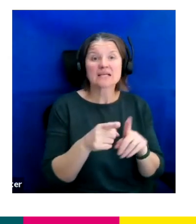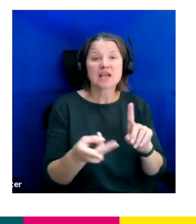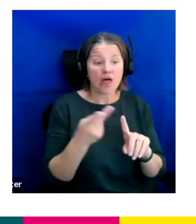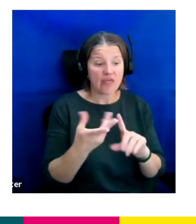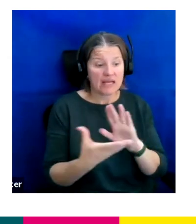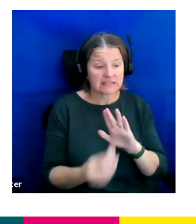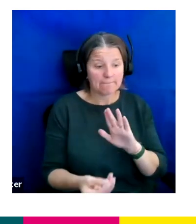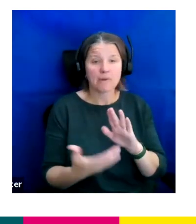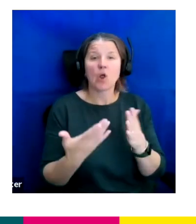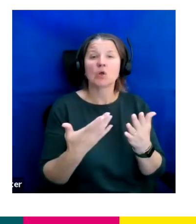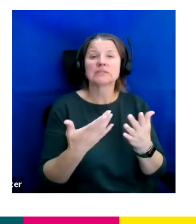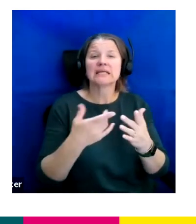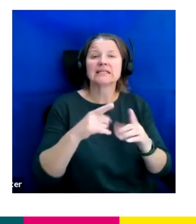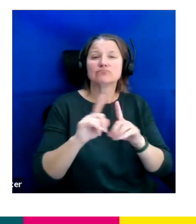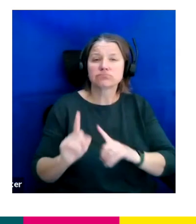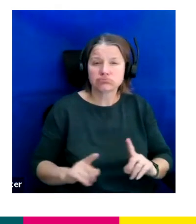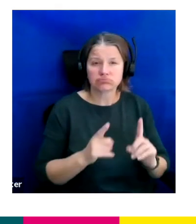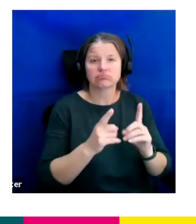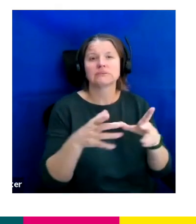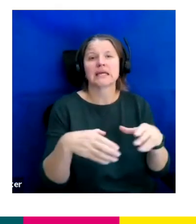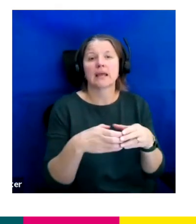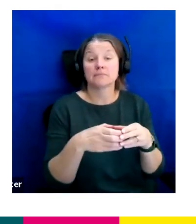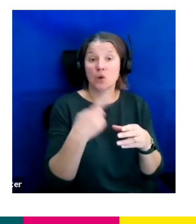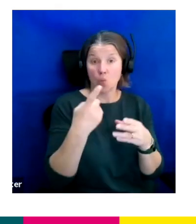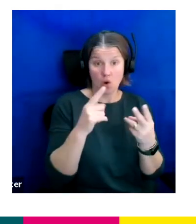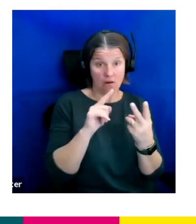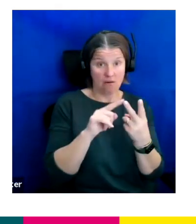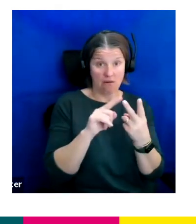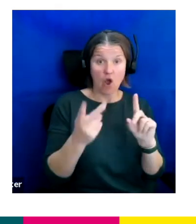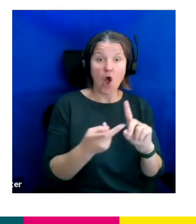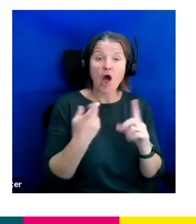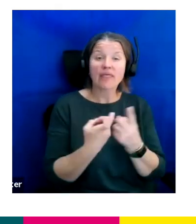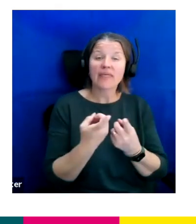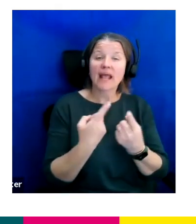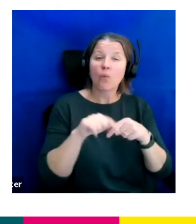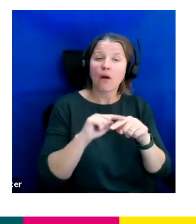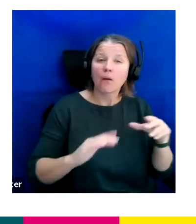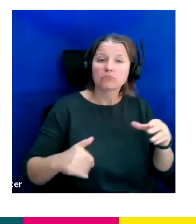different teams. One of the other things that we are part of with the other broadcasters is an initiative